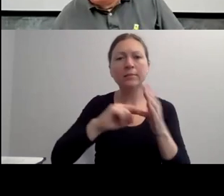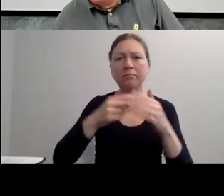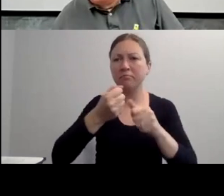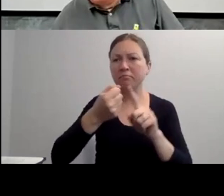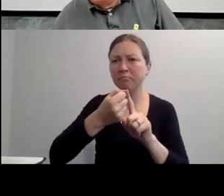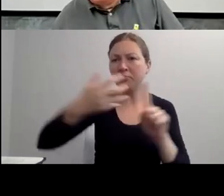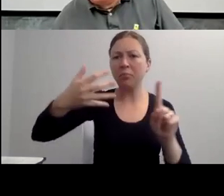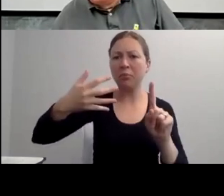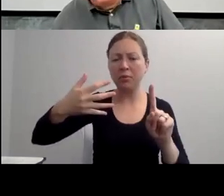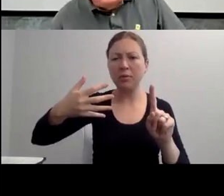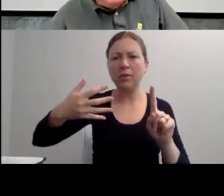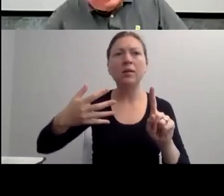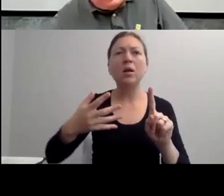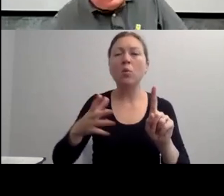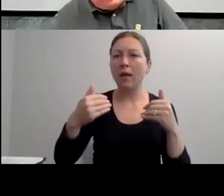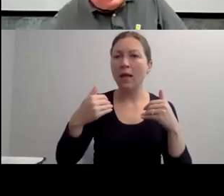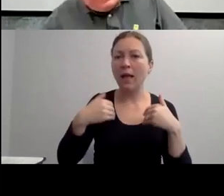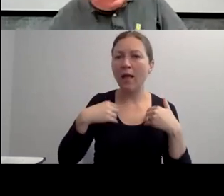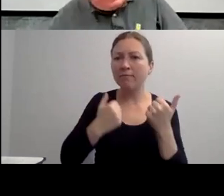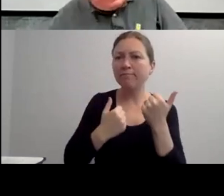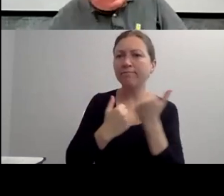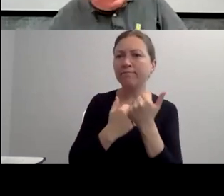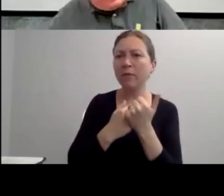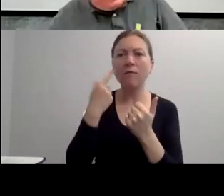RIGHTS UNDER VARIOUS CIVIL RIGHTS LEGISLATIONS.